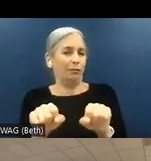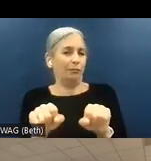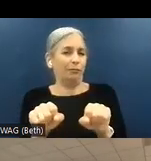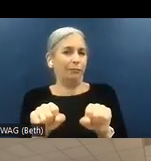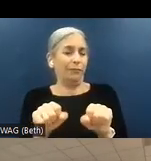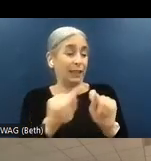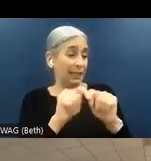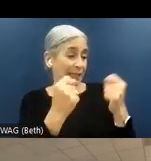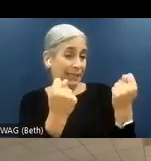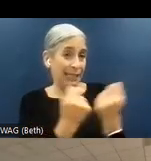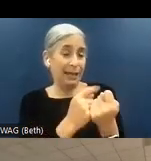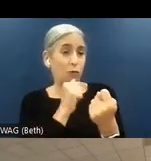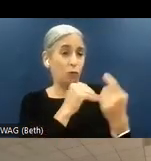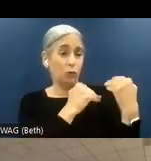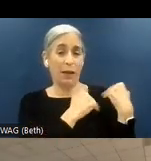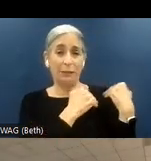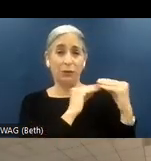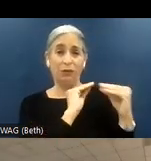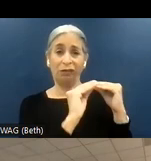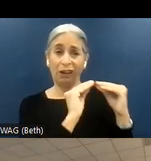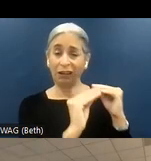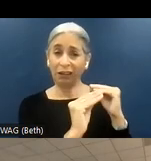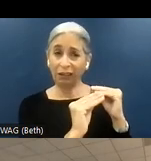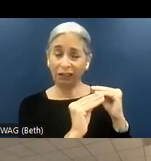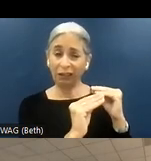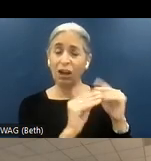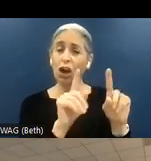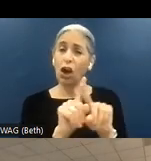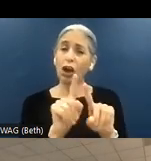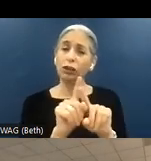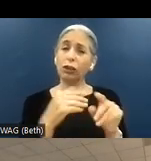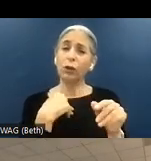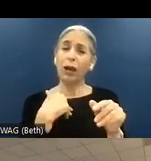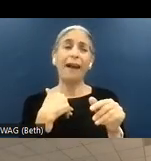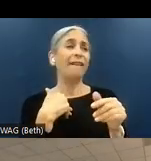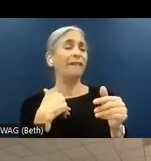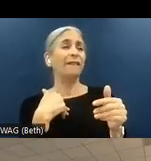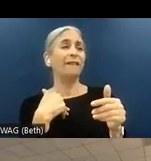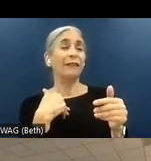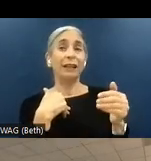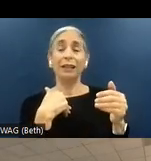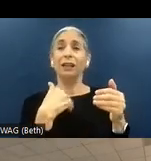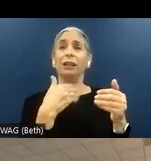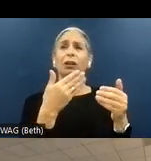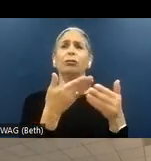for the remediation. We should have something that allows to educate these teams from accessibility